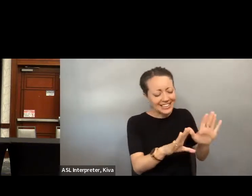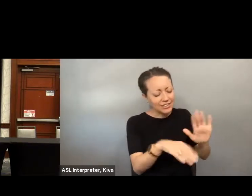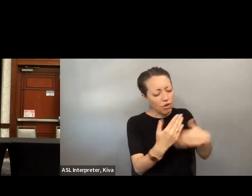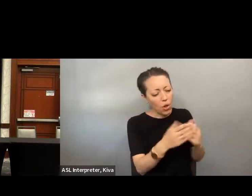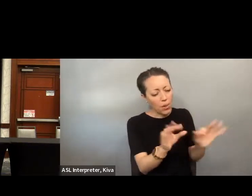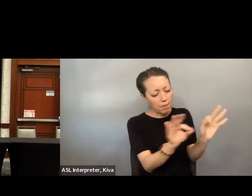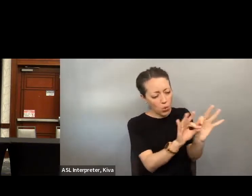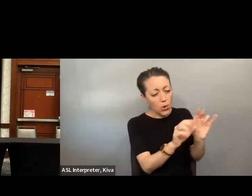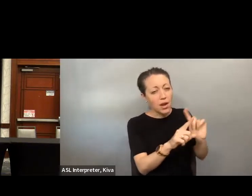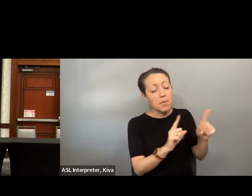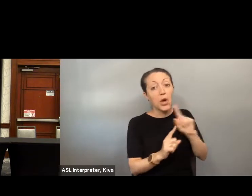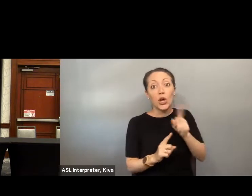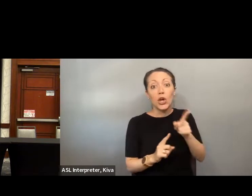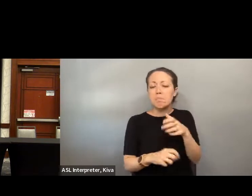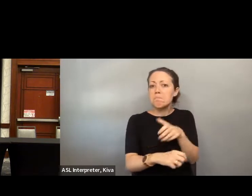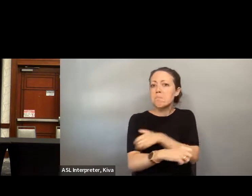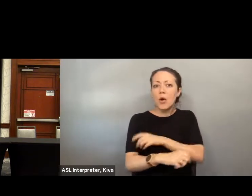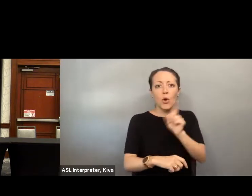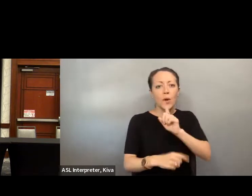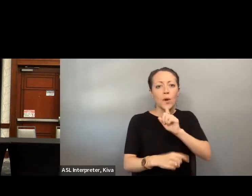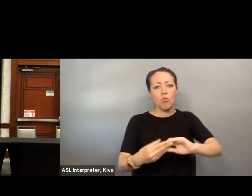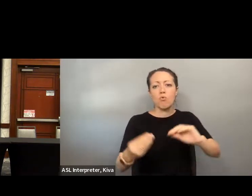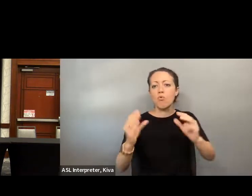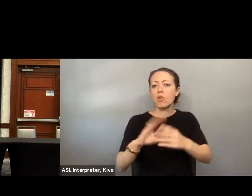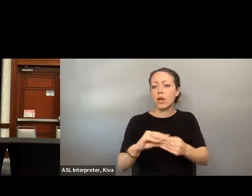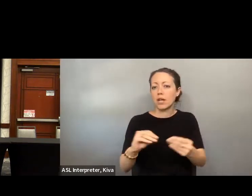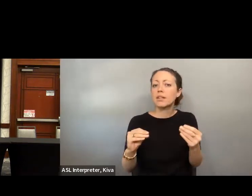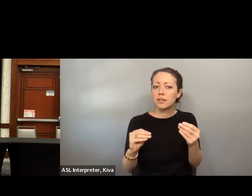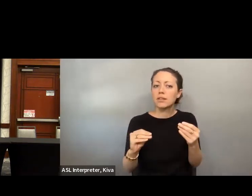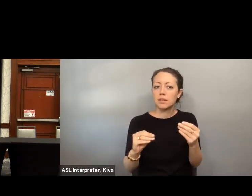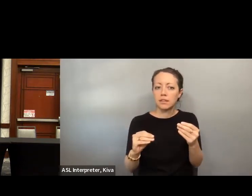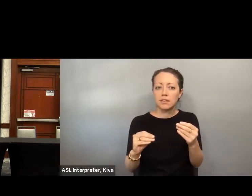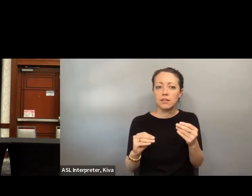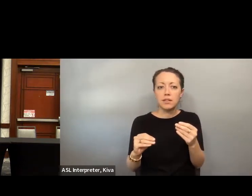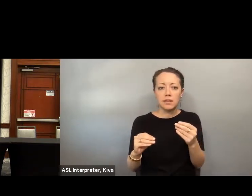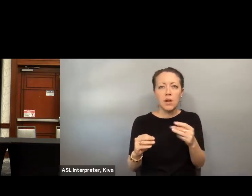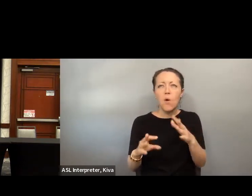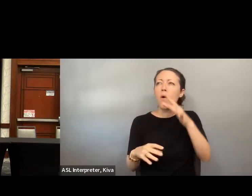wrong, knowing your rights, formal lobbying, fund raising,